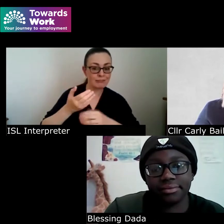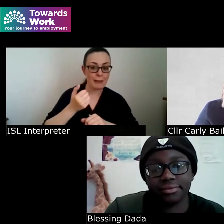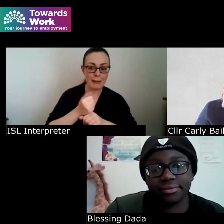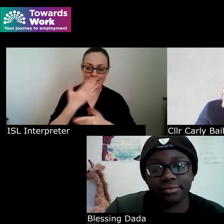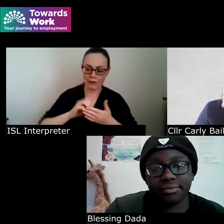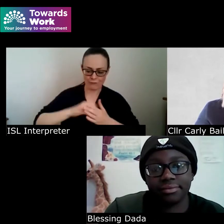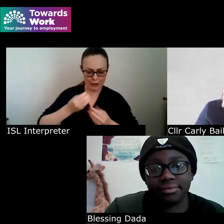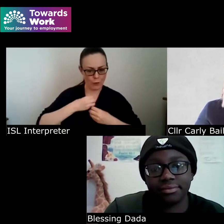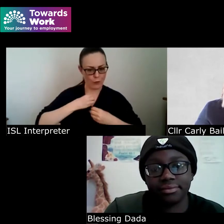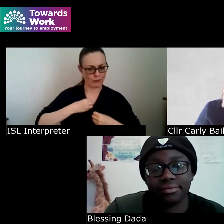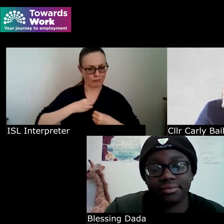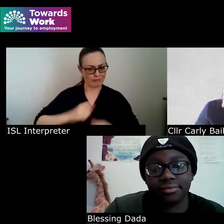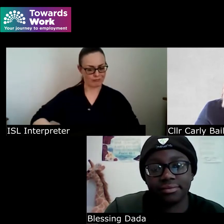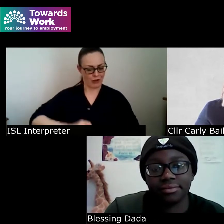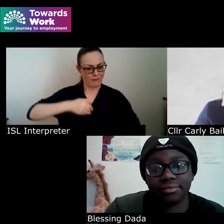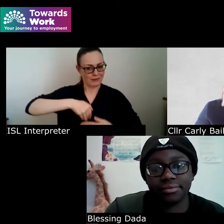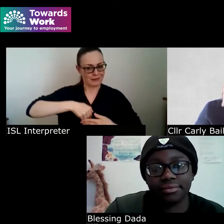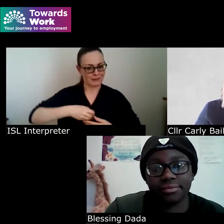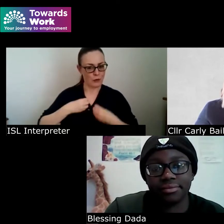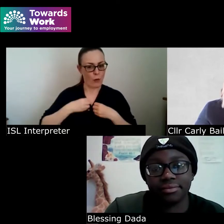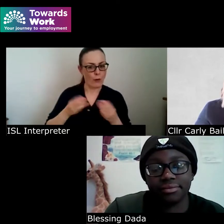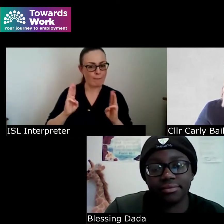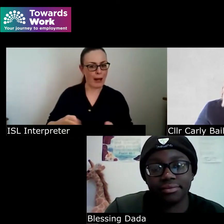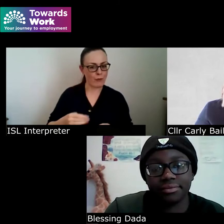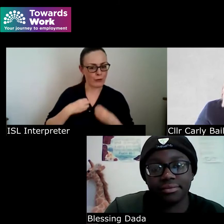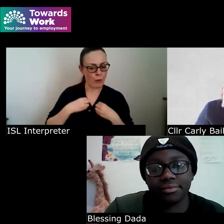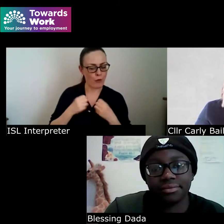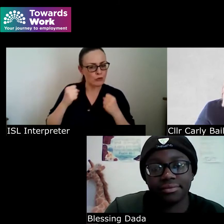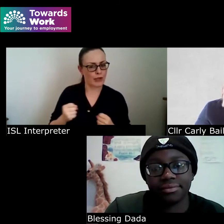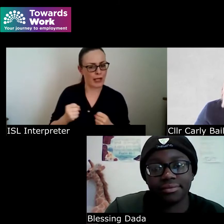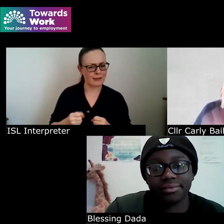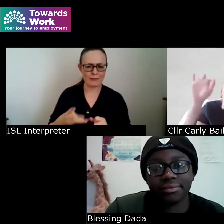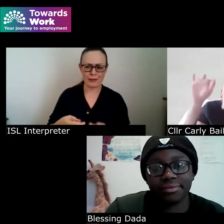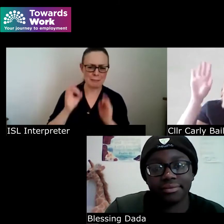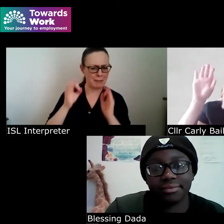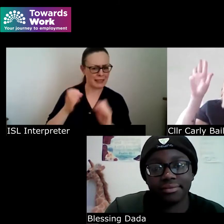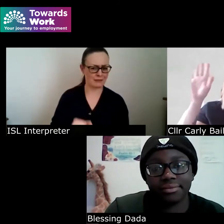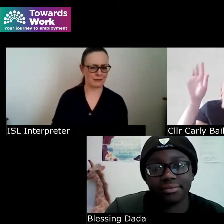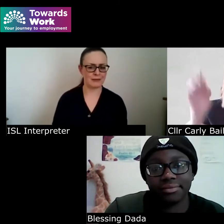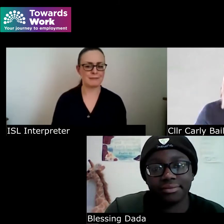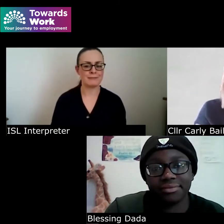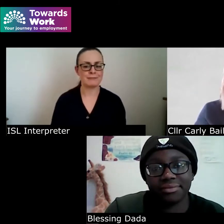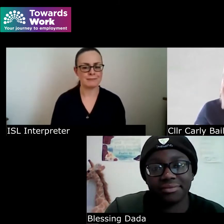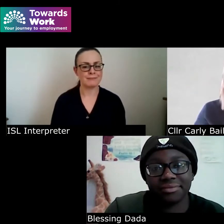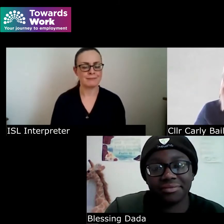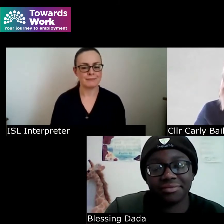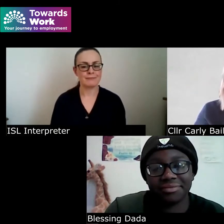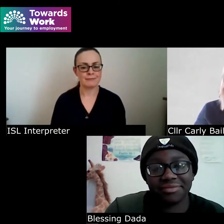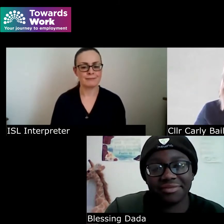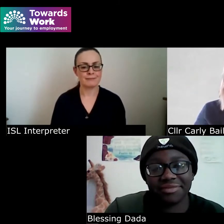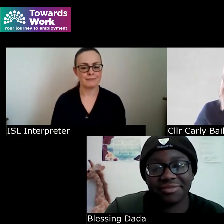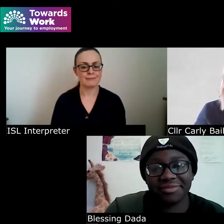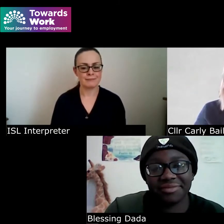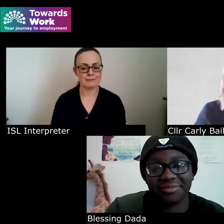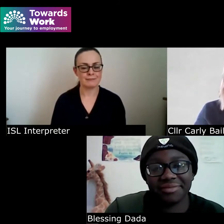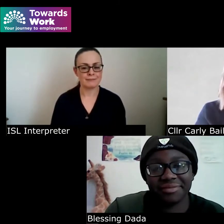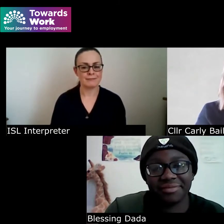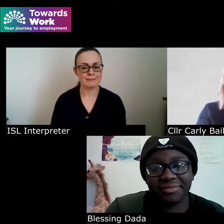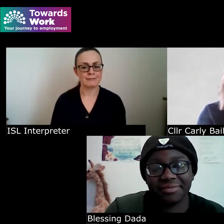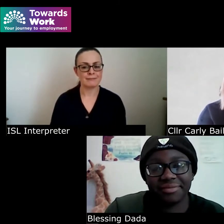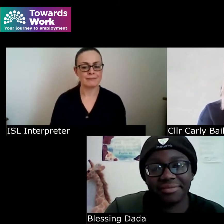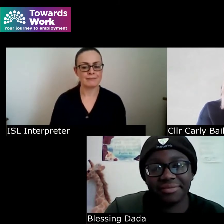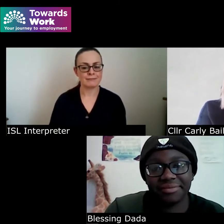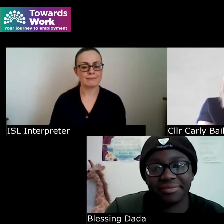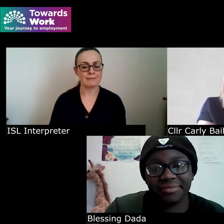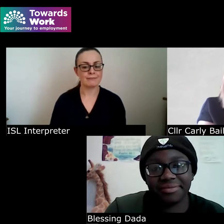strength and power it's going to be amazing so I think that's yeah that's the answer to that